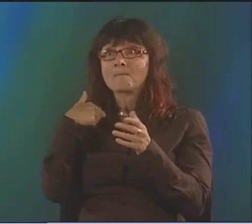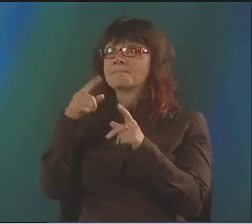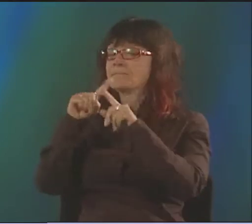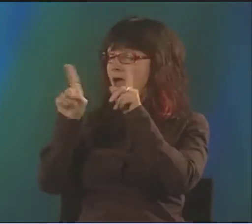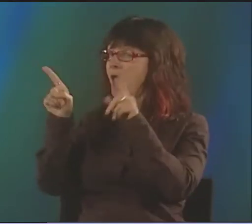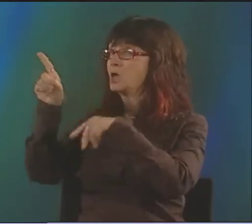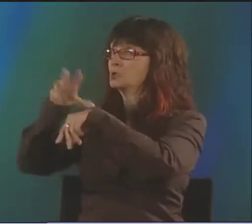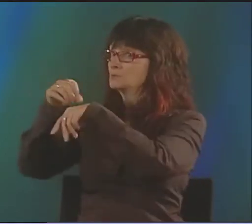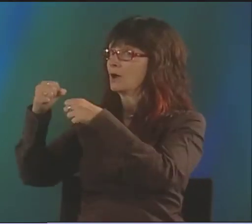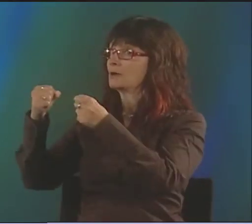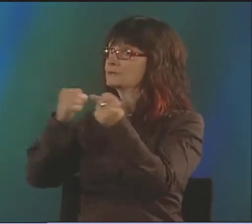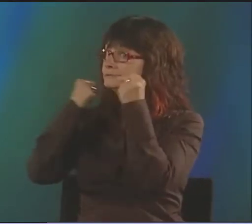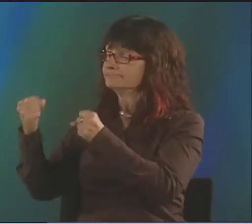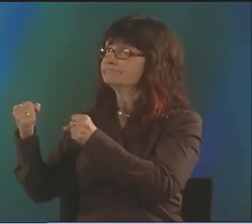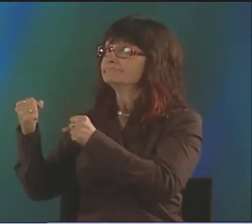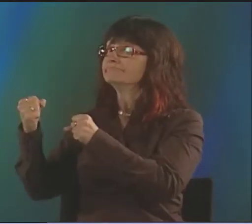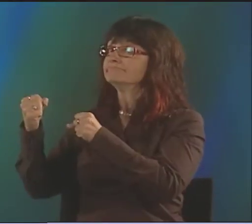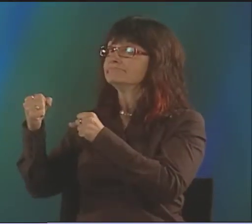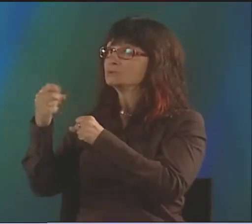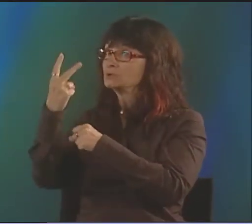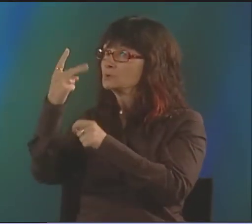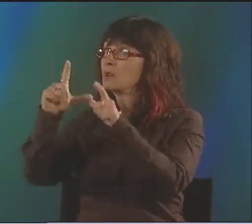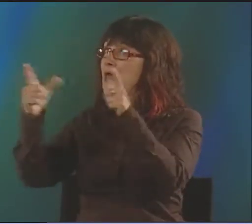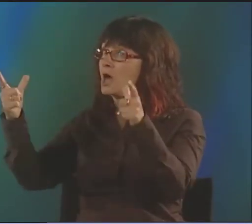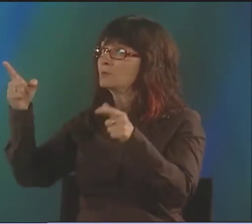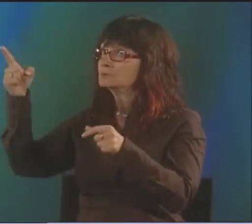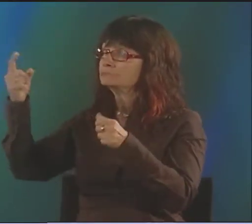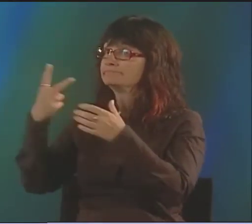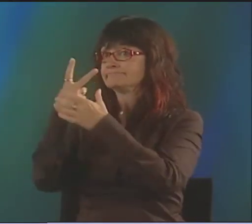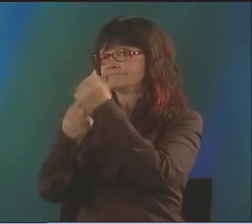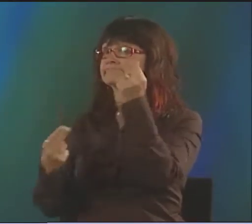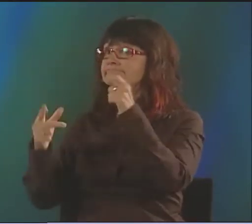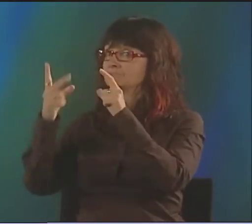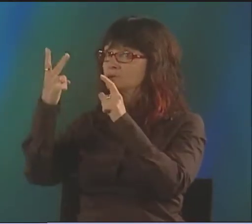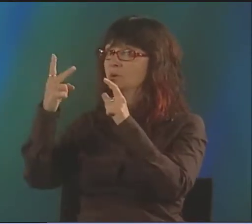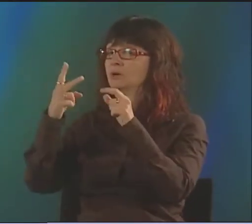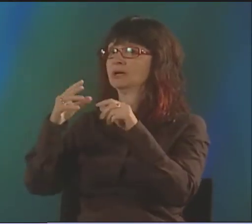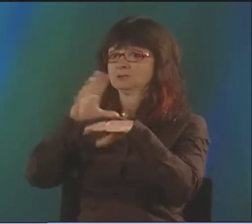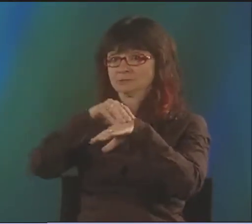AS PREFERABLE TO SIGN. IN SWEDEN,